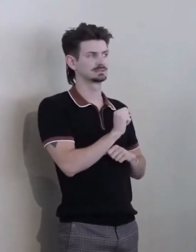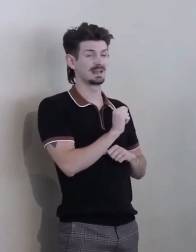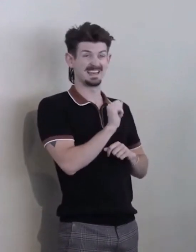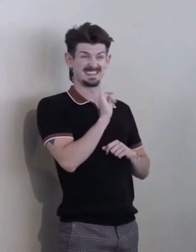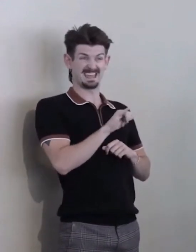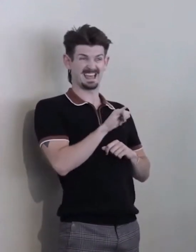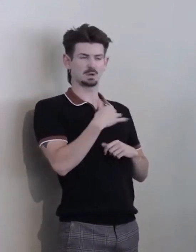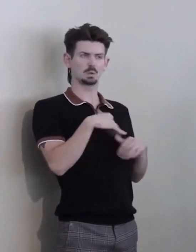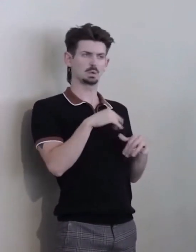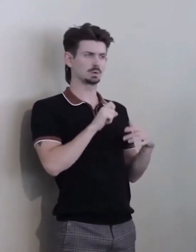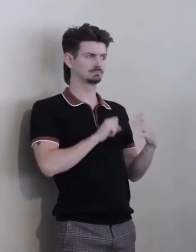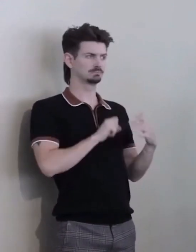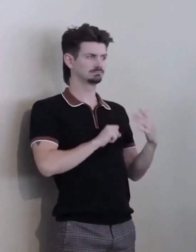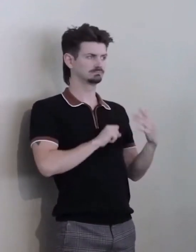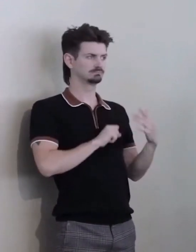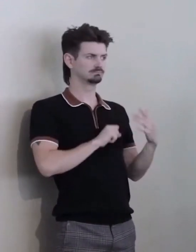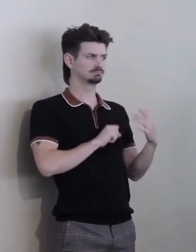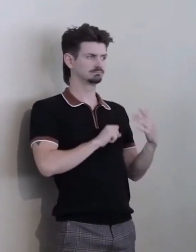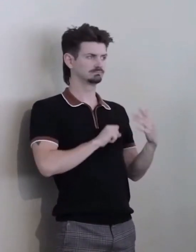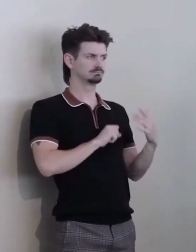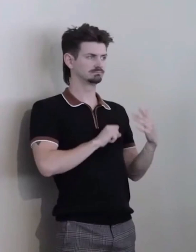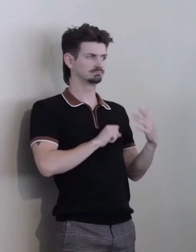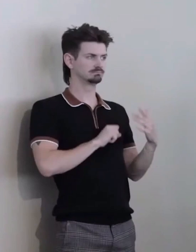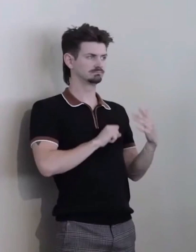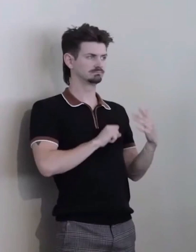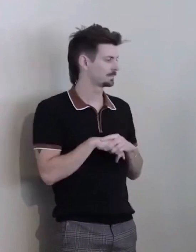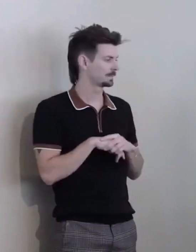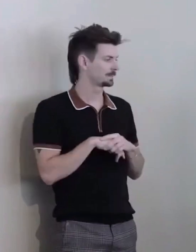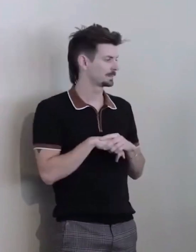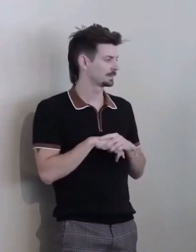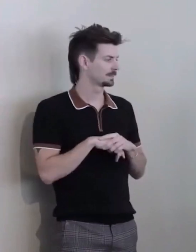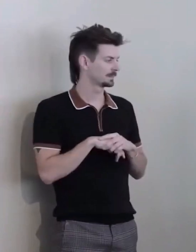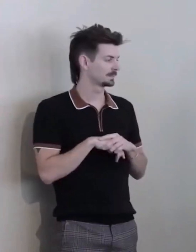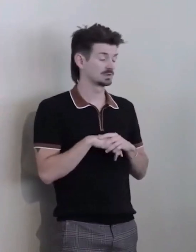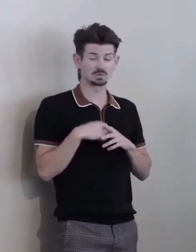We will be implementing the laws that we recently passed.